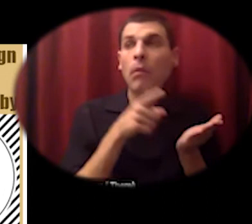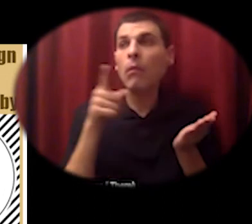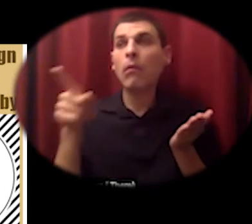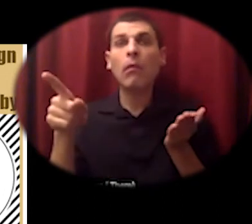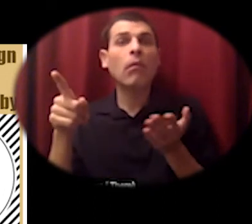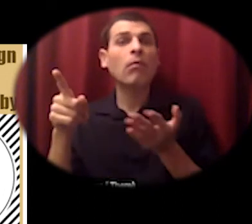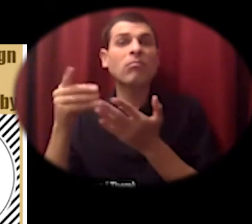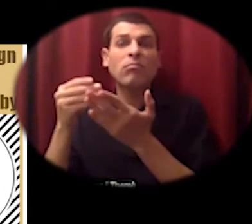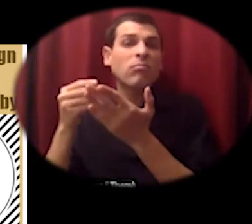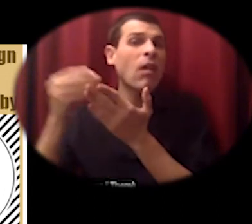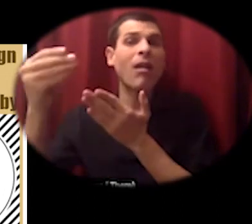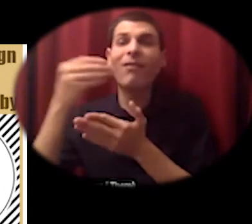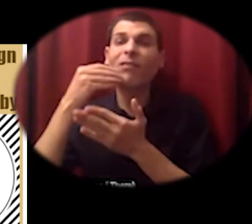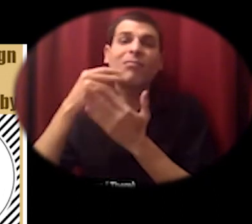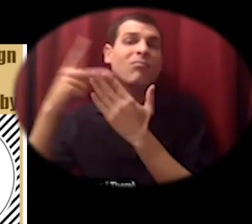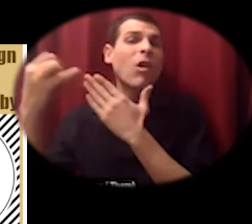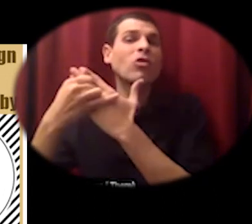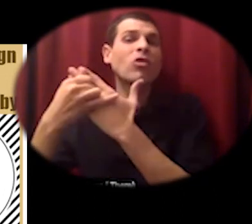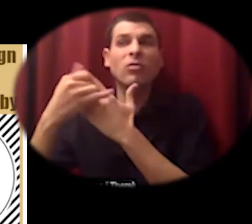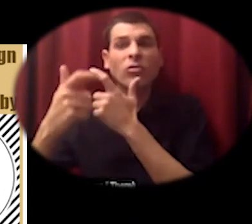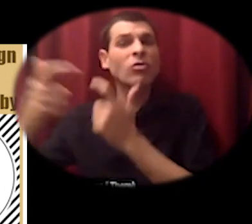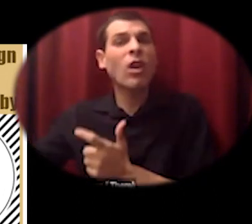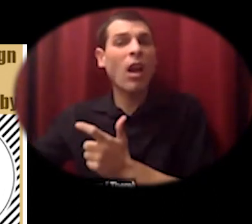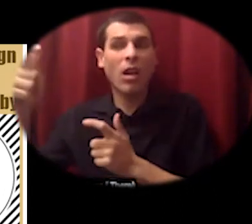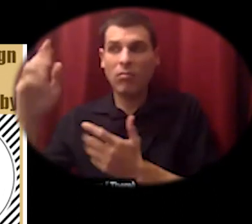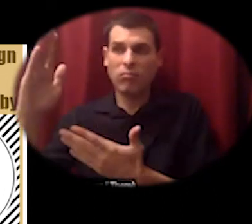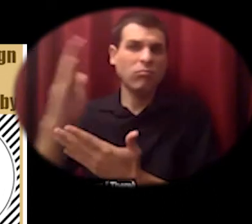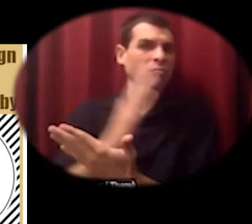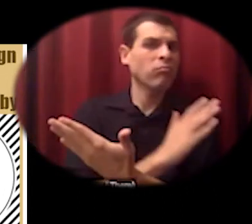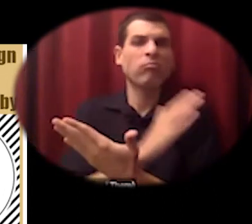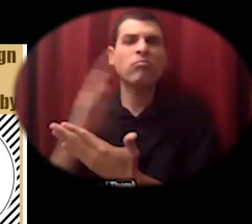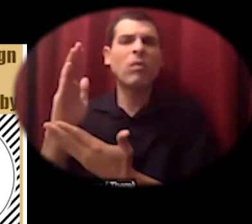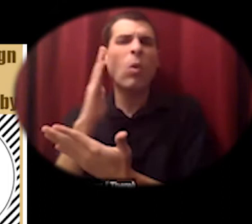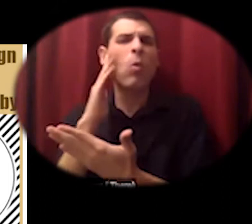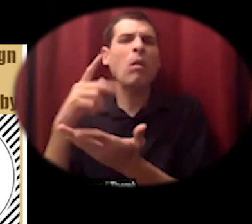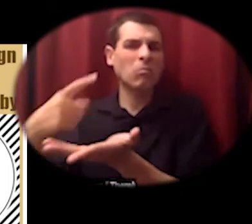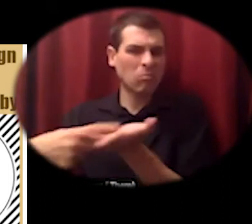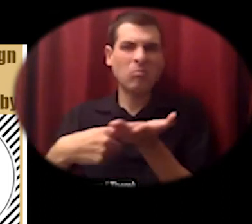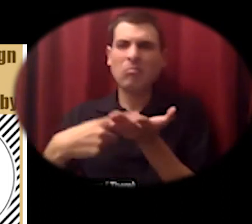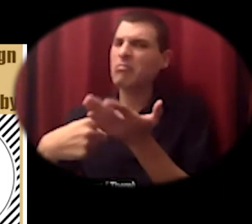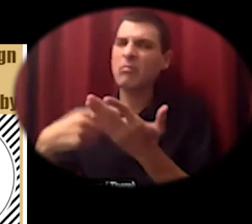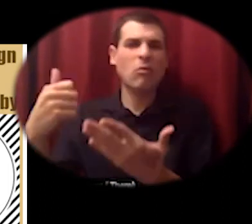that i've had the good luck of attending some meetings for over the last few years